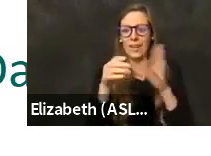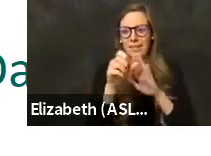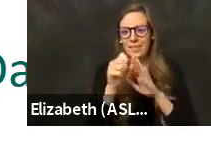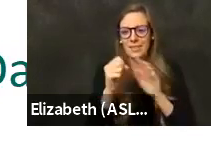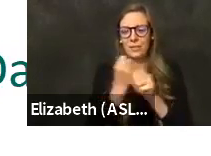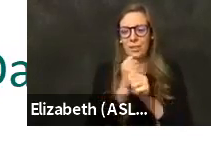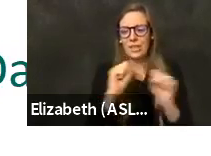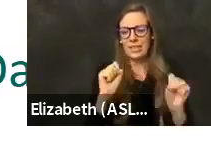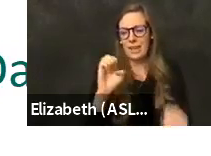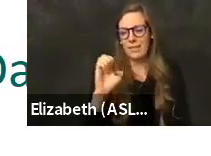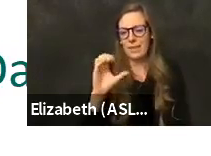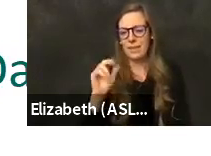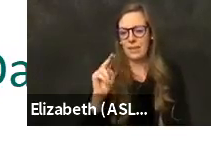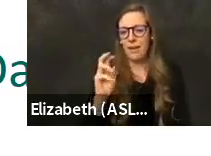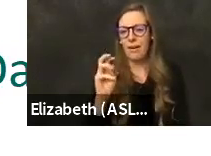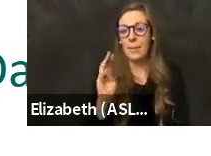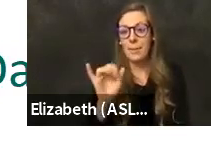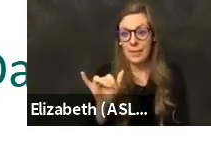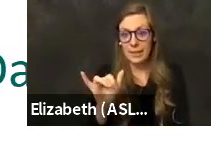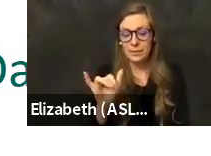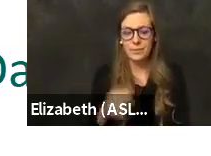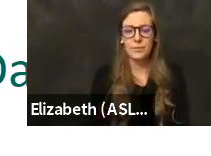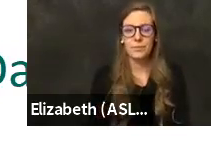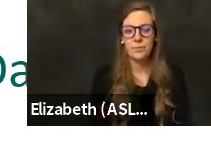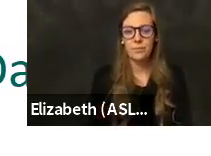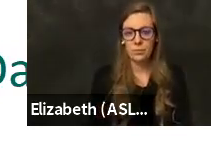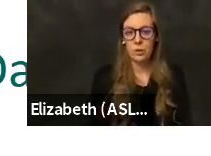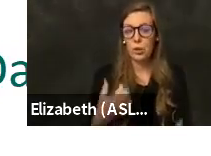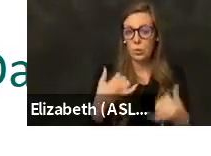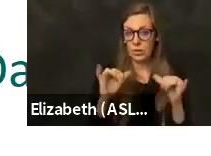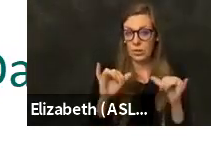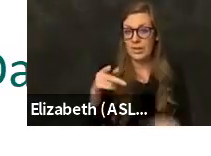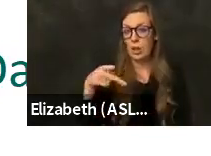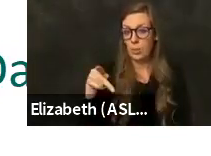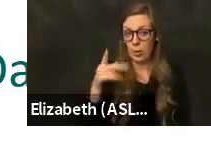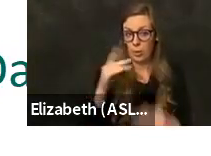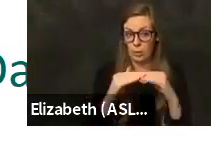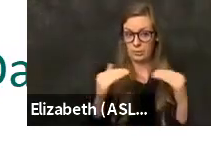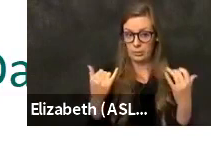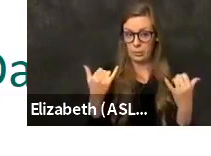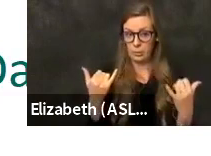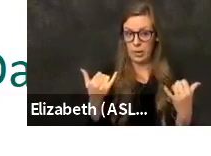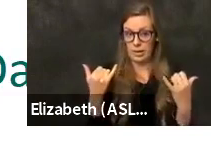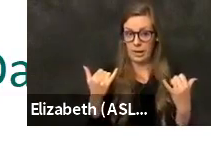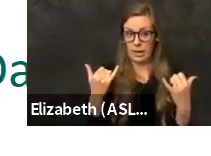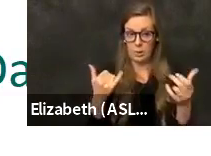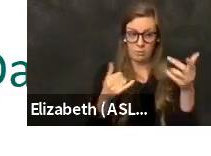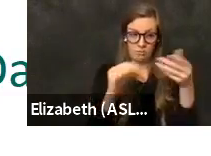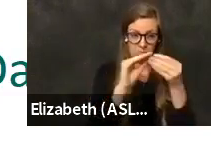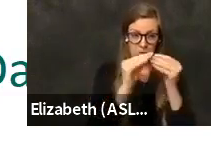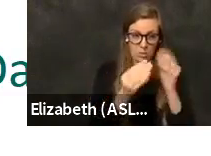Sonoma County does remain in the purple tier and our tax rate on adjusted and